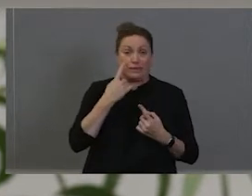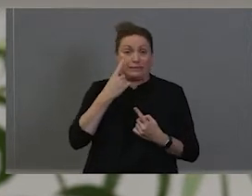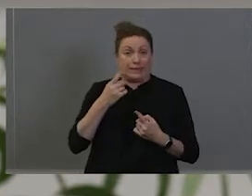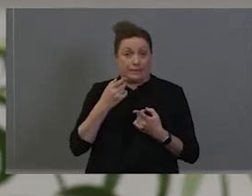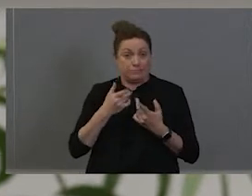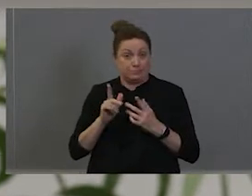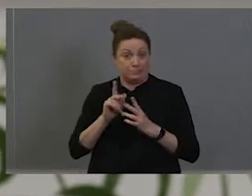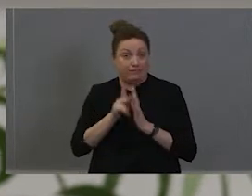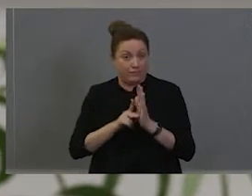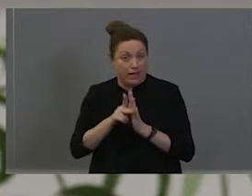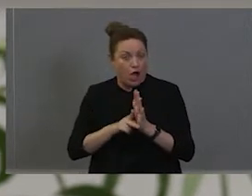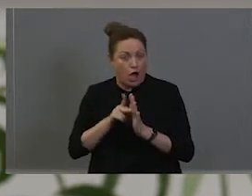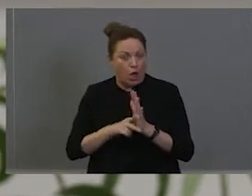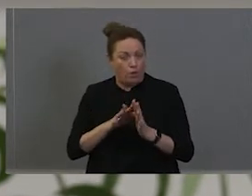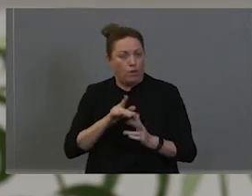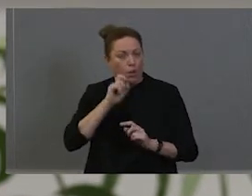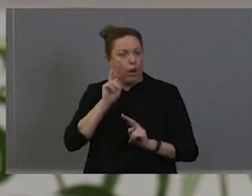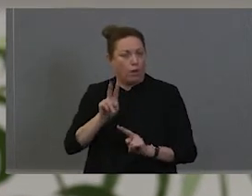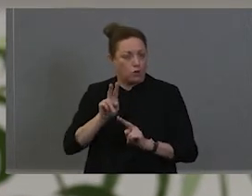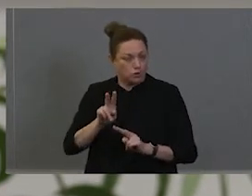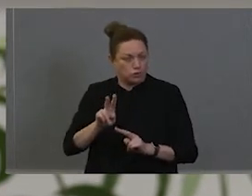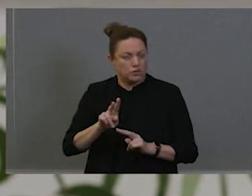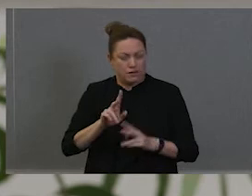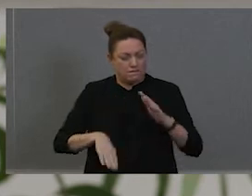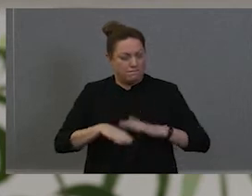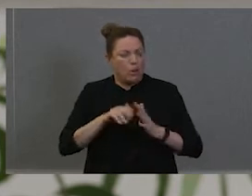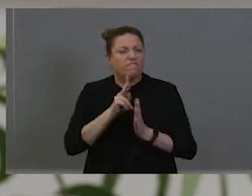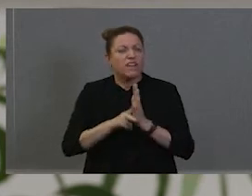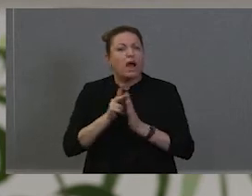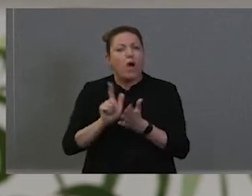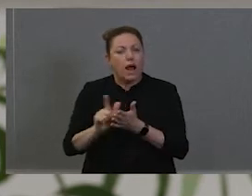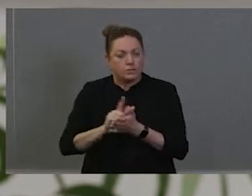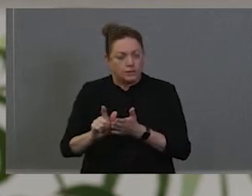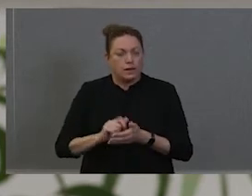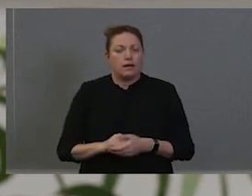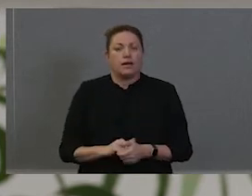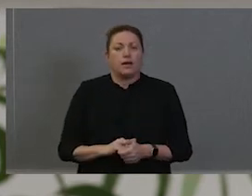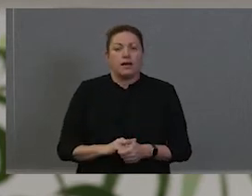one hour video that you're about to witness the 34 Minute video that you're about to witness came from. So without